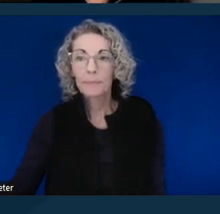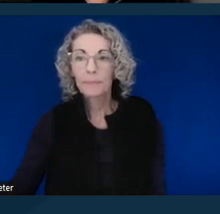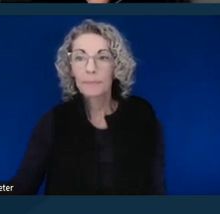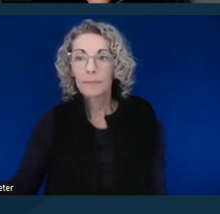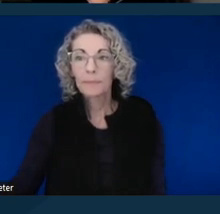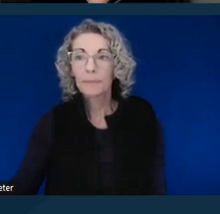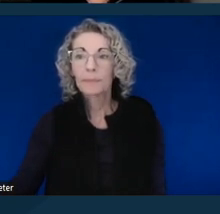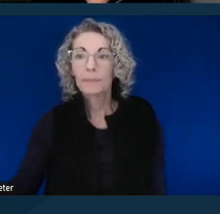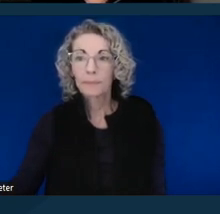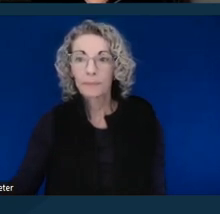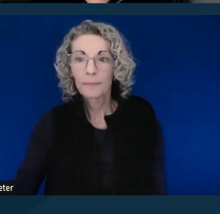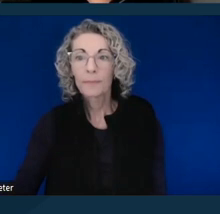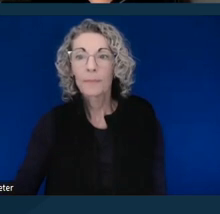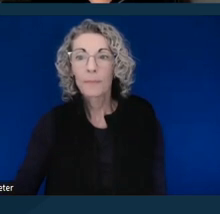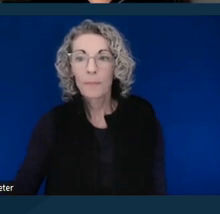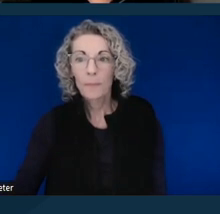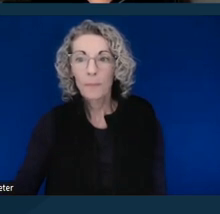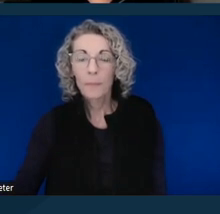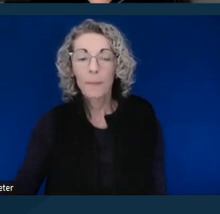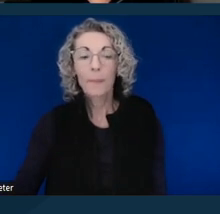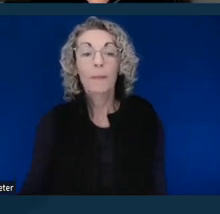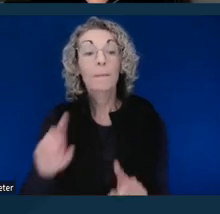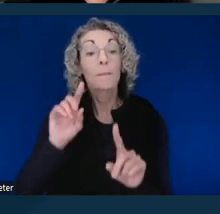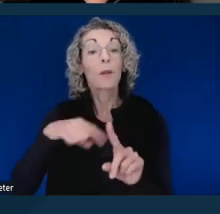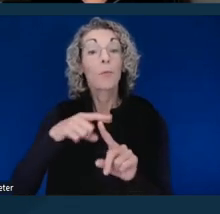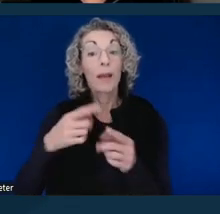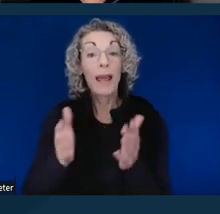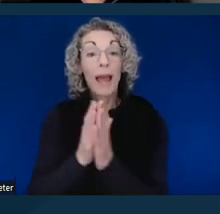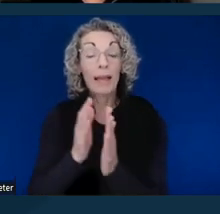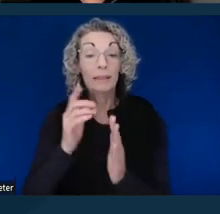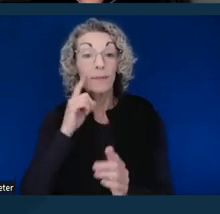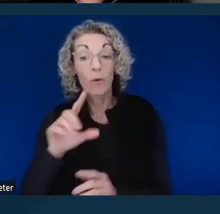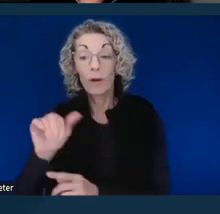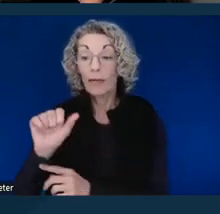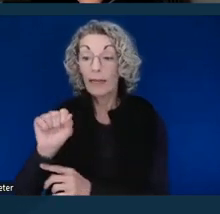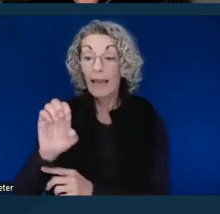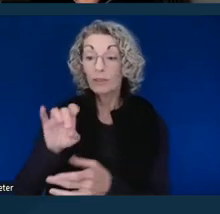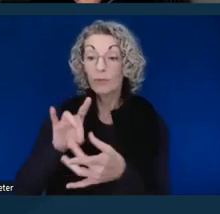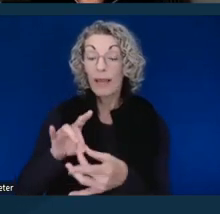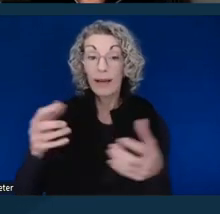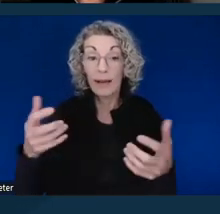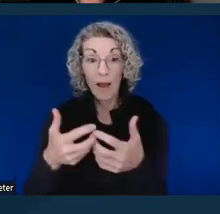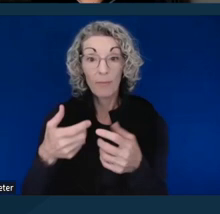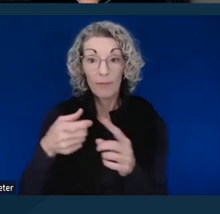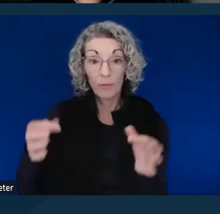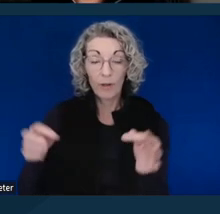So, when you're requesting case-related accommodations from the court, the California courts have a system in place